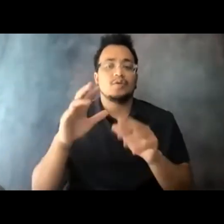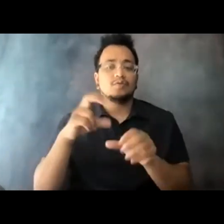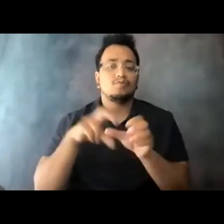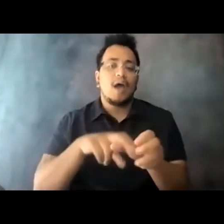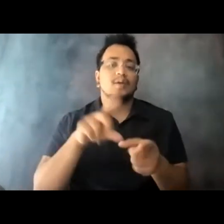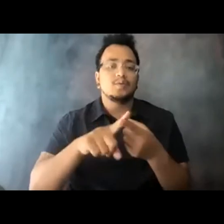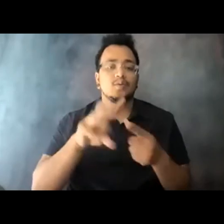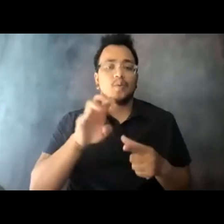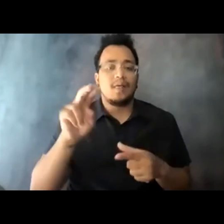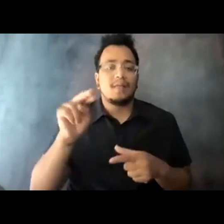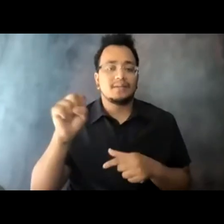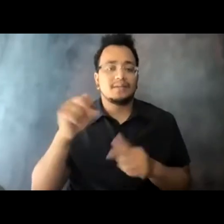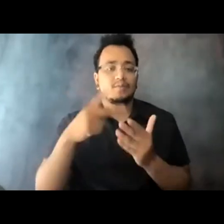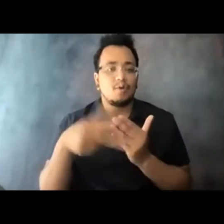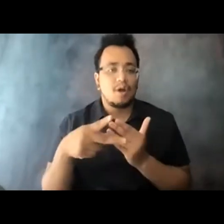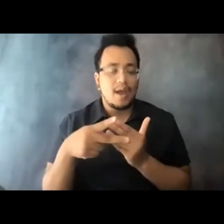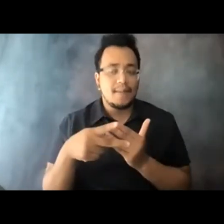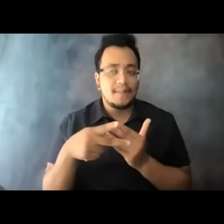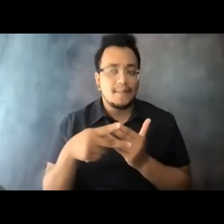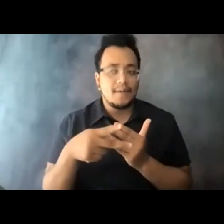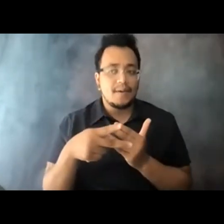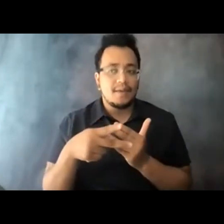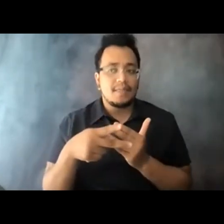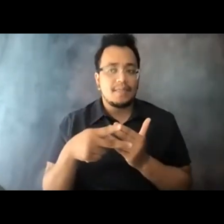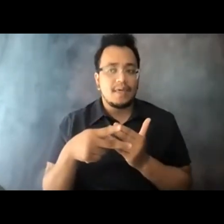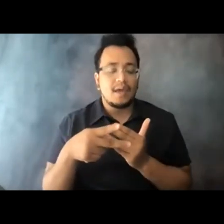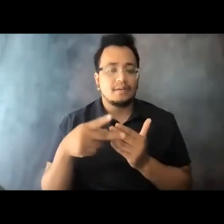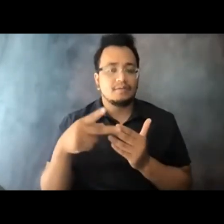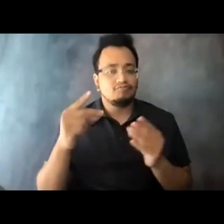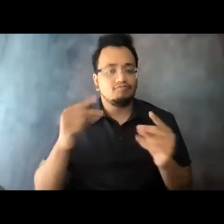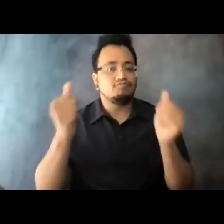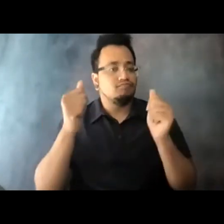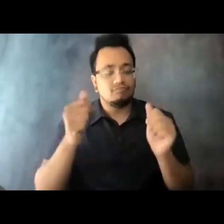15:13:23 They kind of leaned into the on-demand role and kind of felt like why should we let